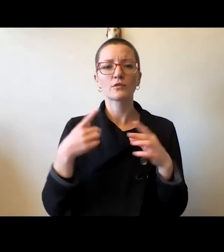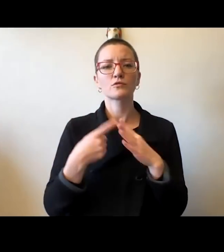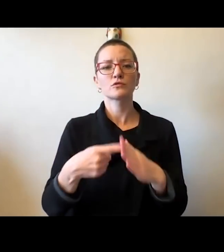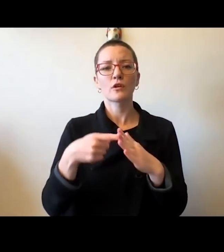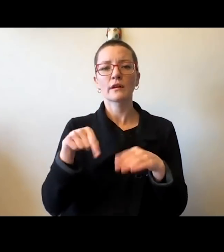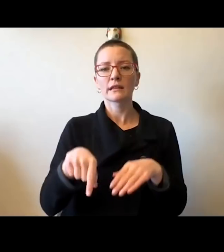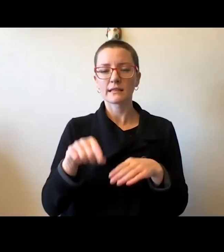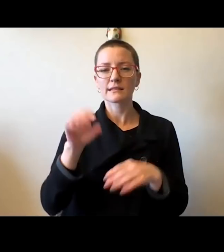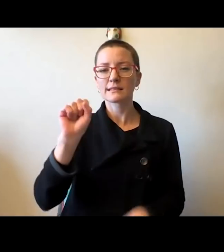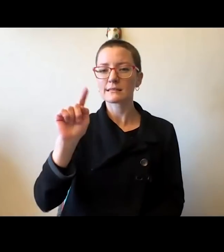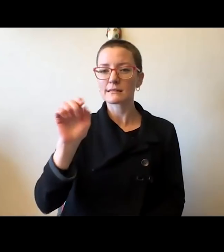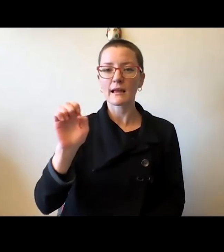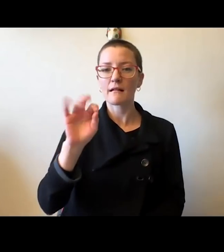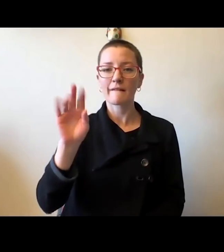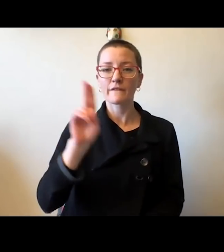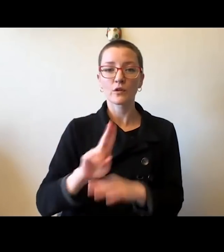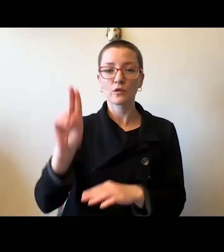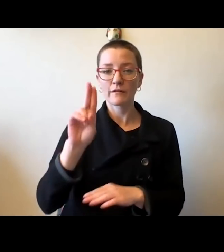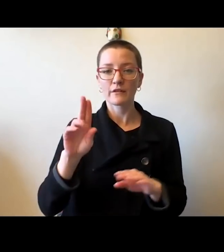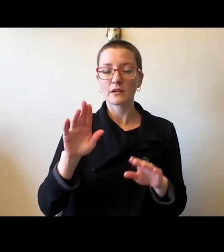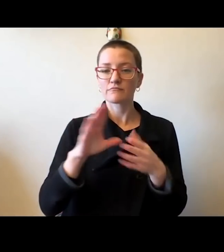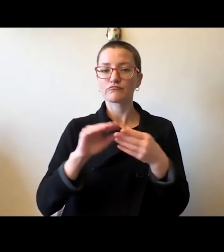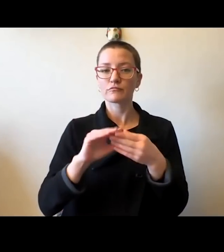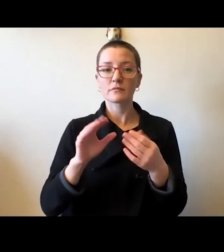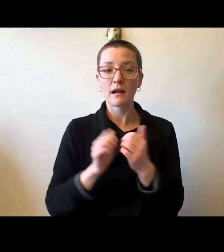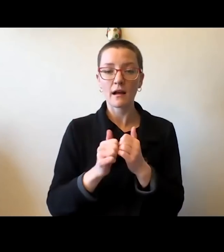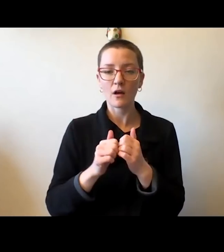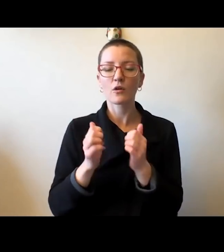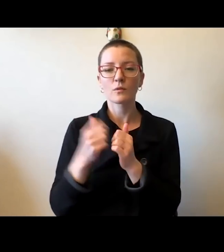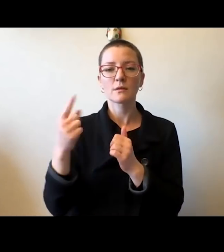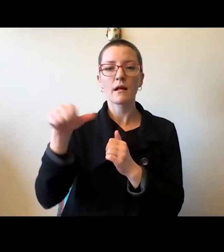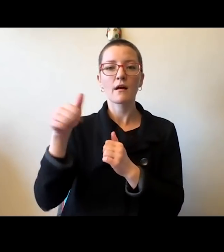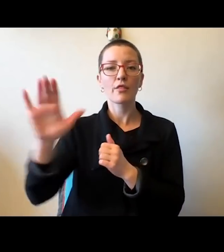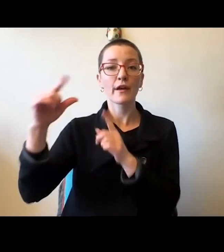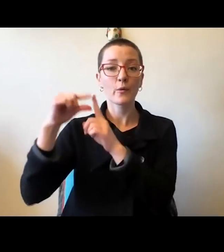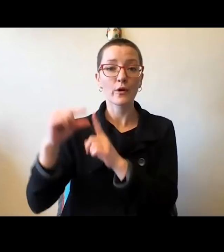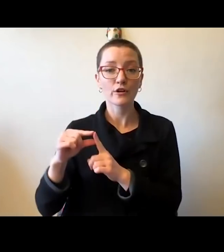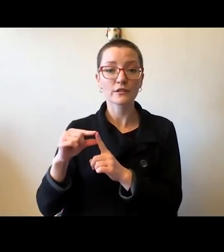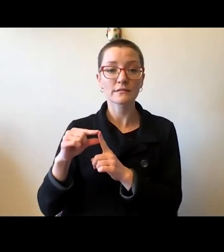with someone else's words. Although they were spoken more than 152 years ago,